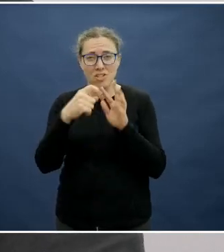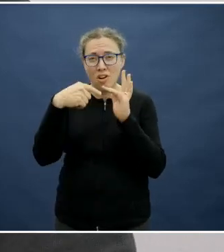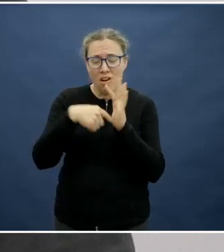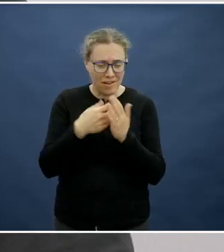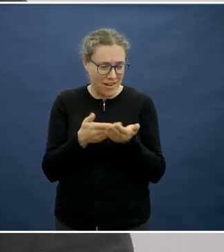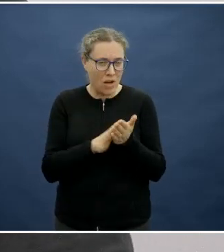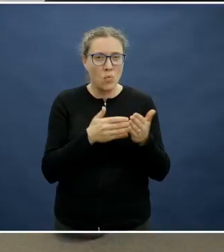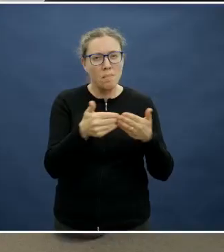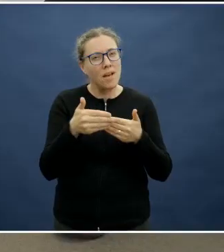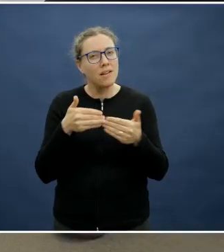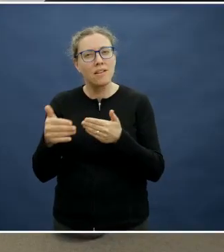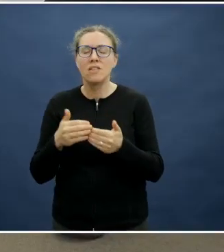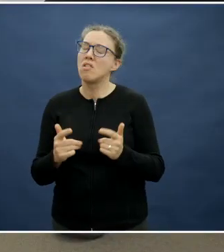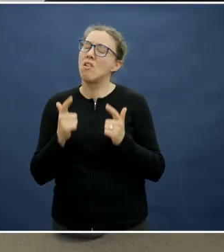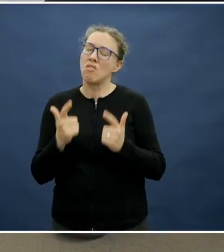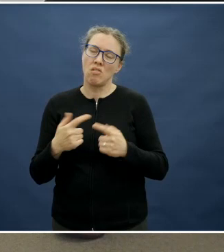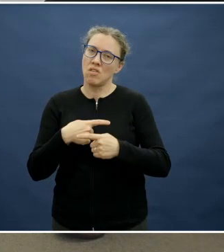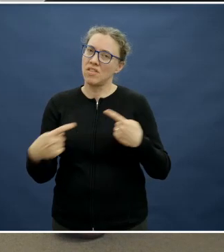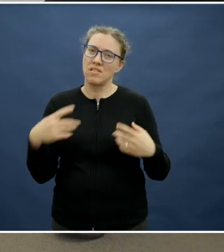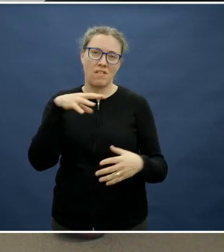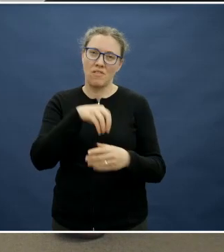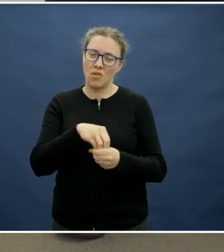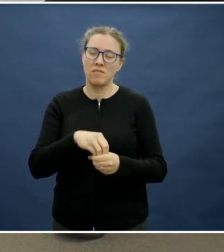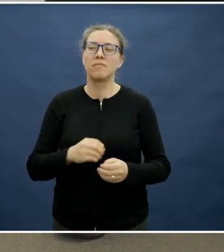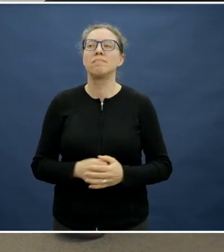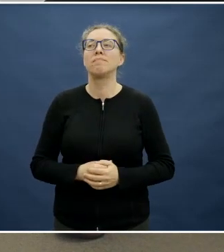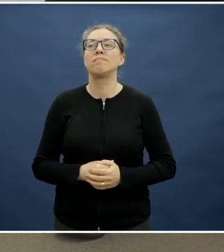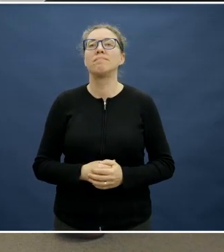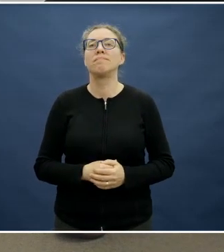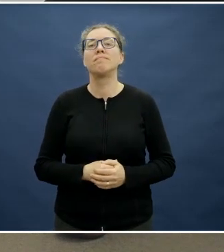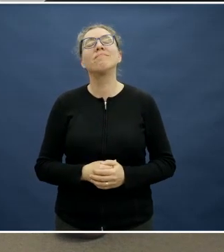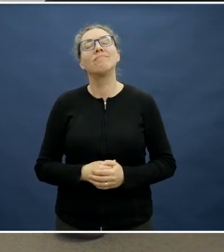I think that's why we were engaging not coming up with a solution but